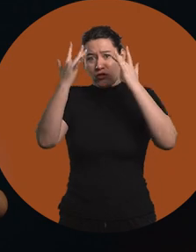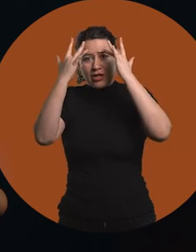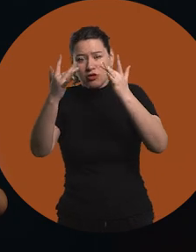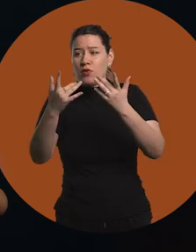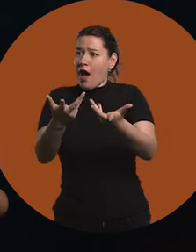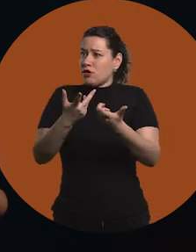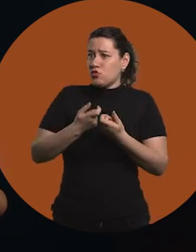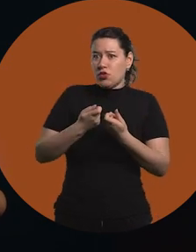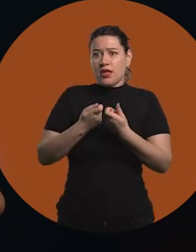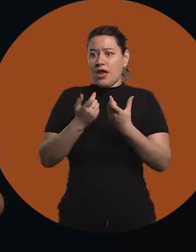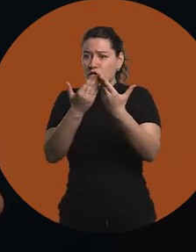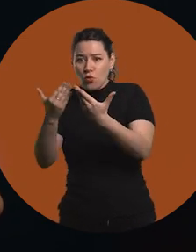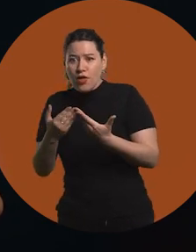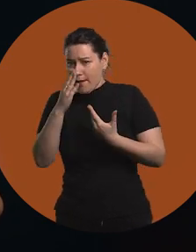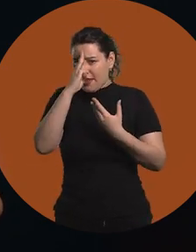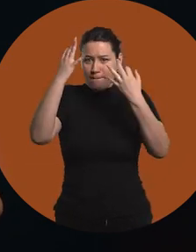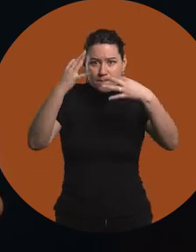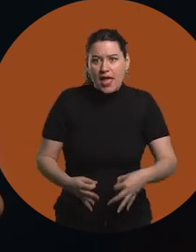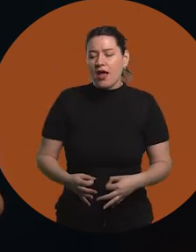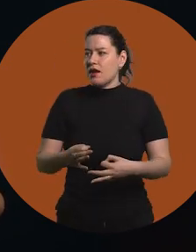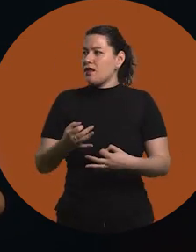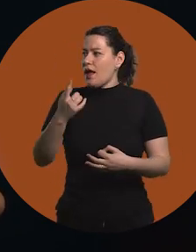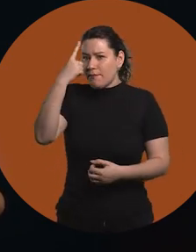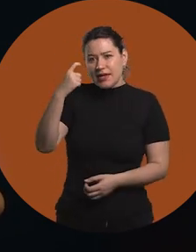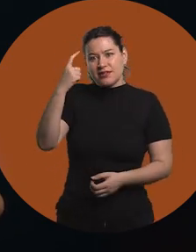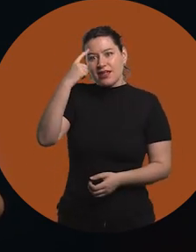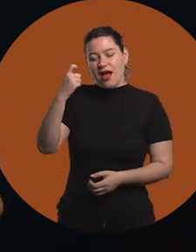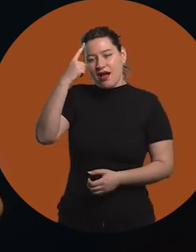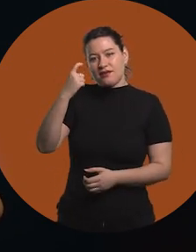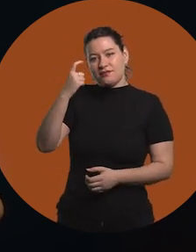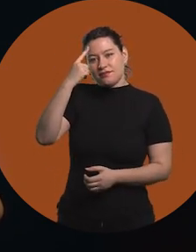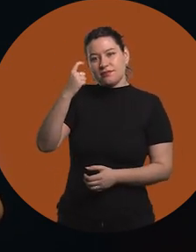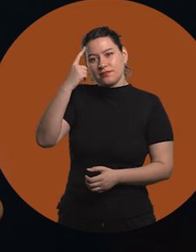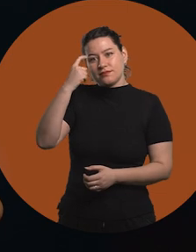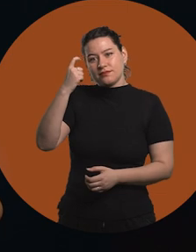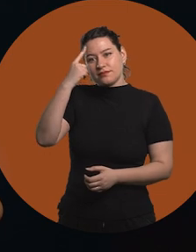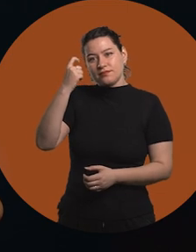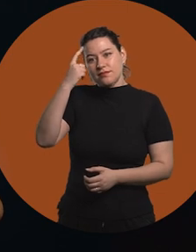make it so that students truly learn and that they have an experience